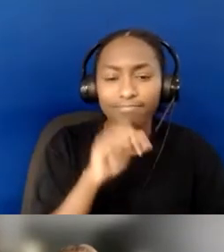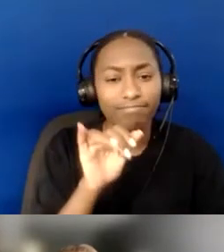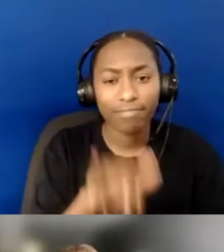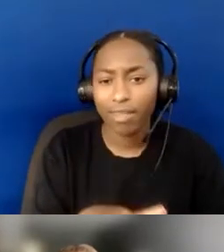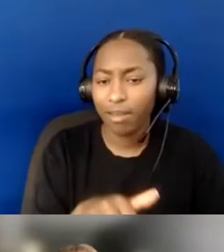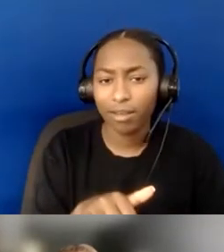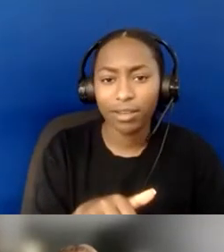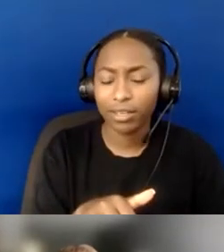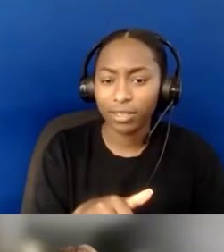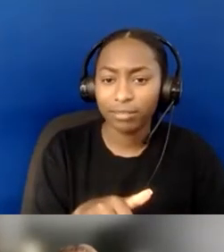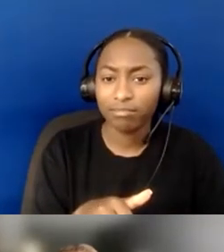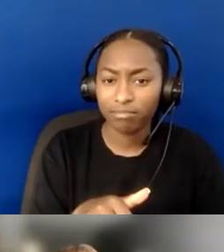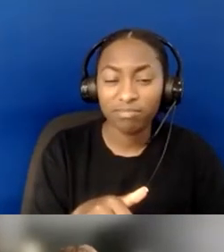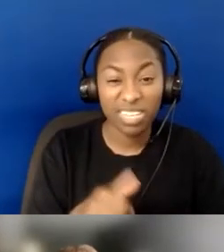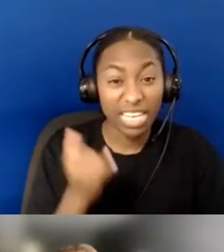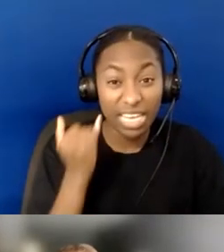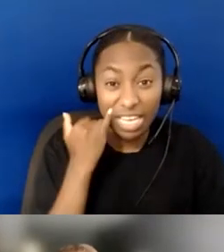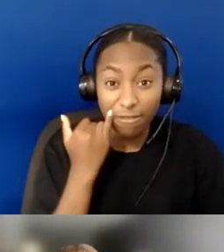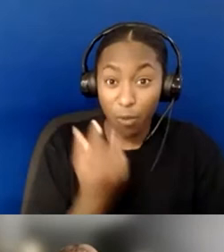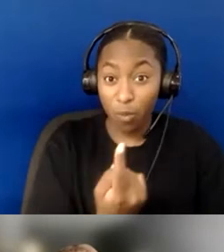that probably would not have been accomplished.